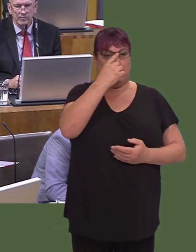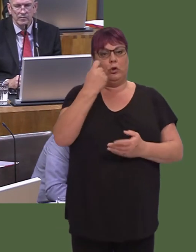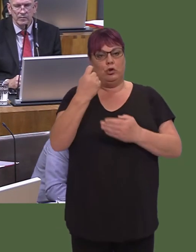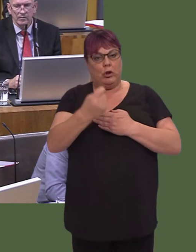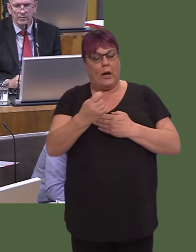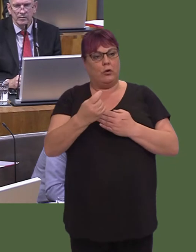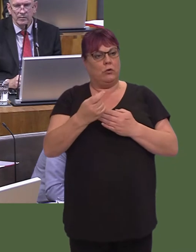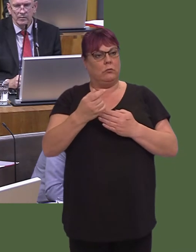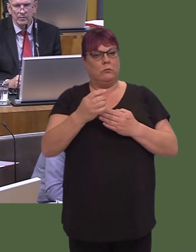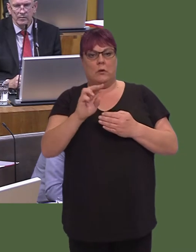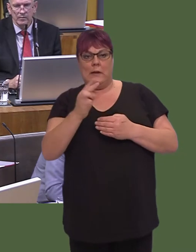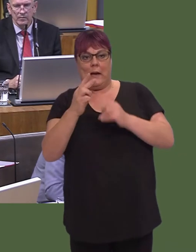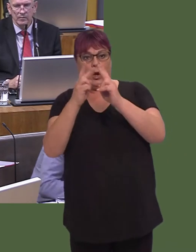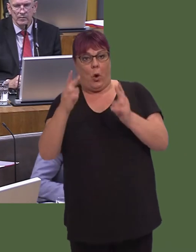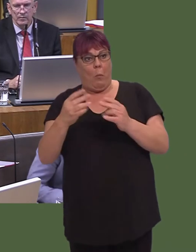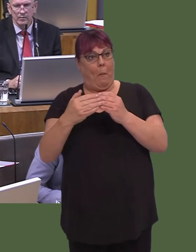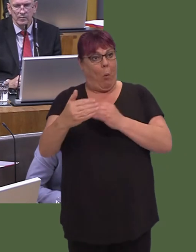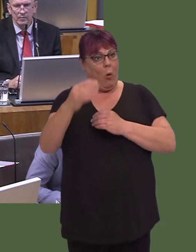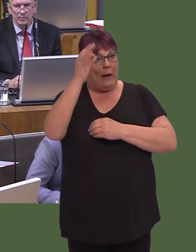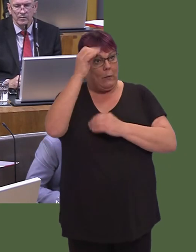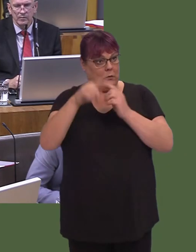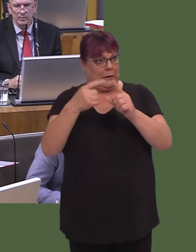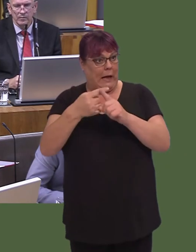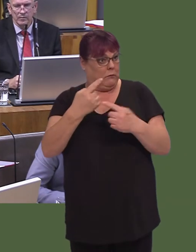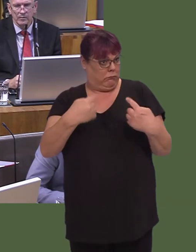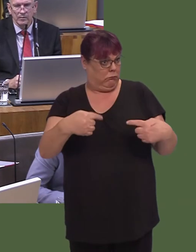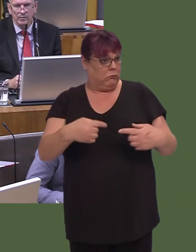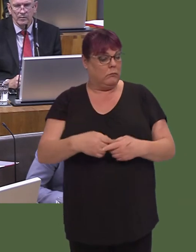mwy dan y dreth prynu tir, mae hynnyín wir hefyd.